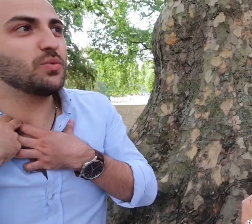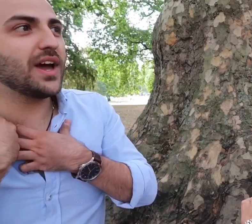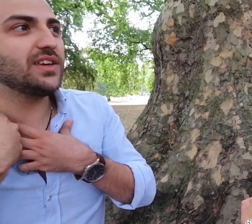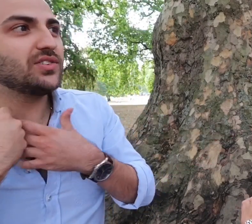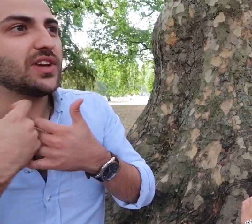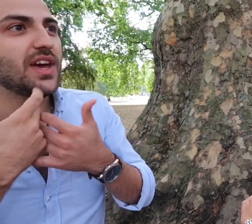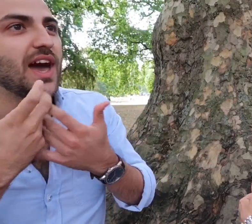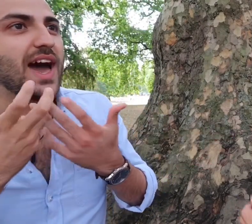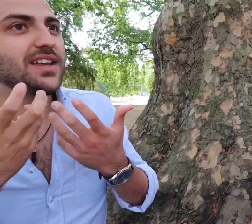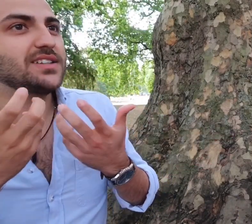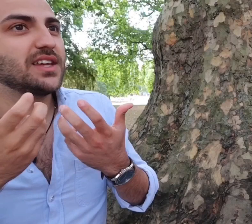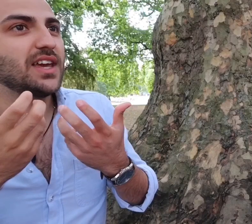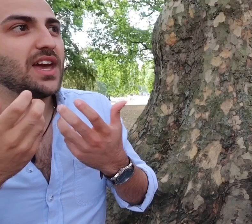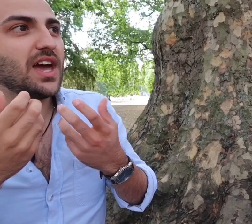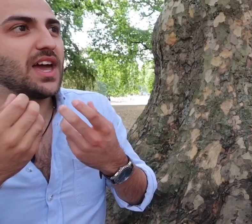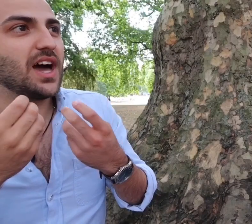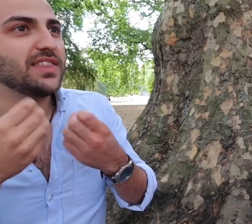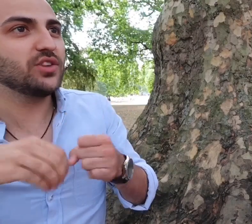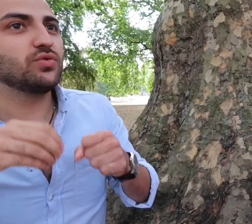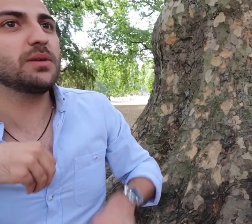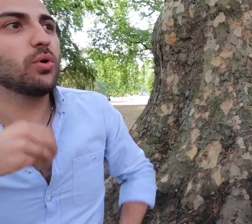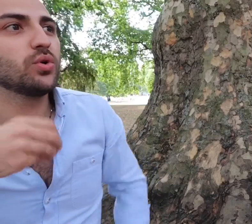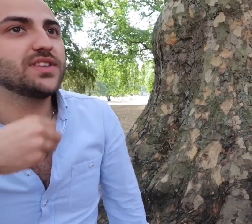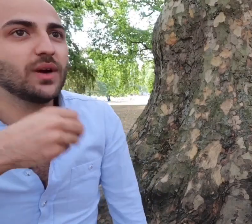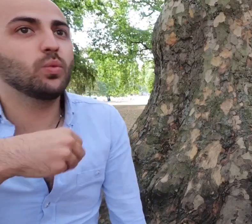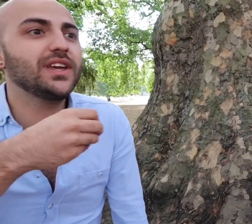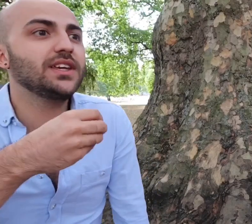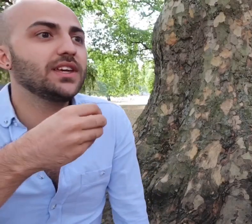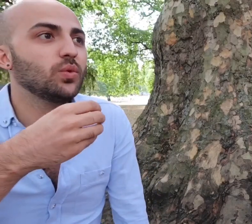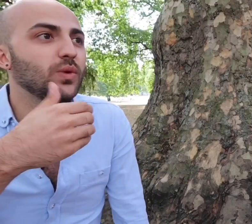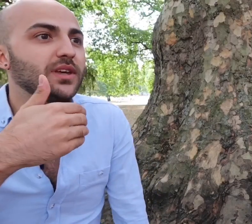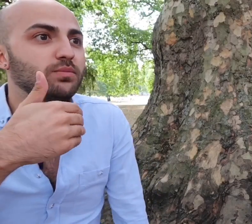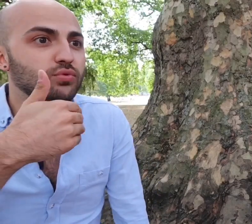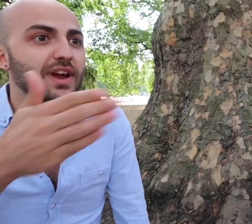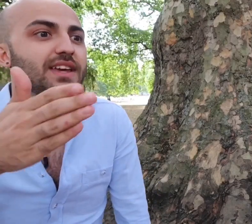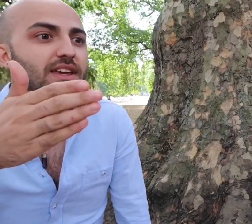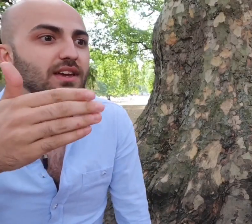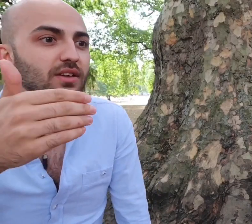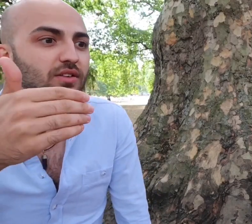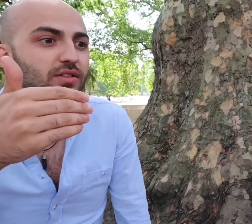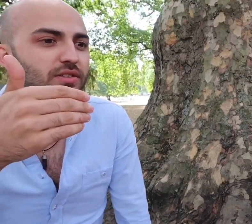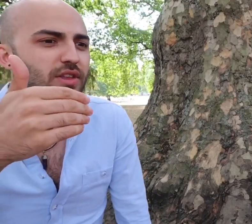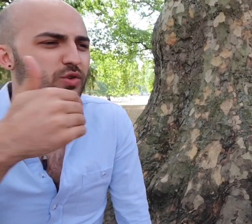ways and I think it's really important that we we break those